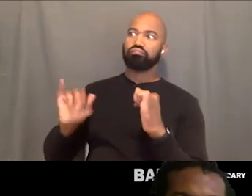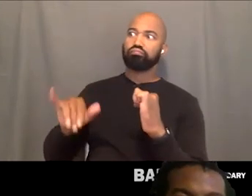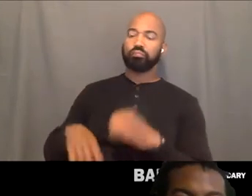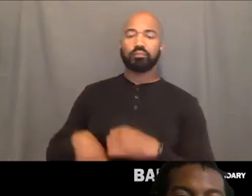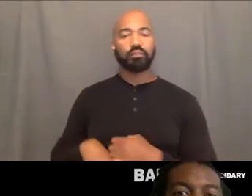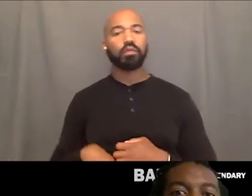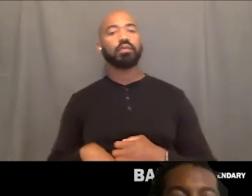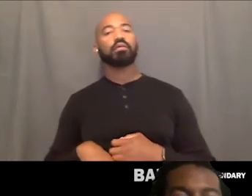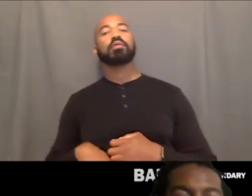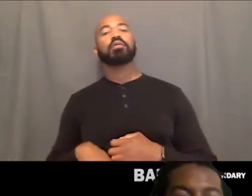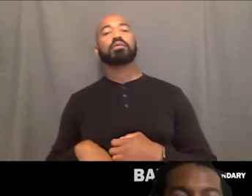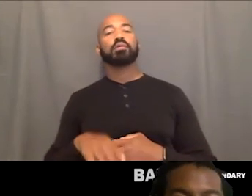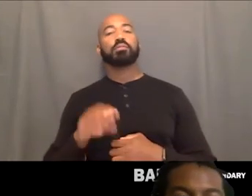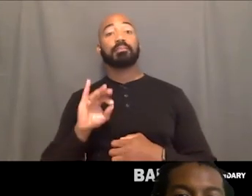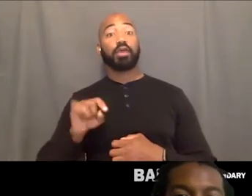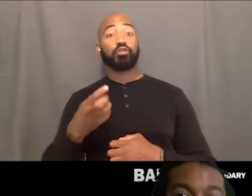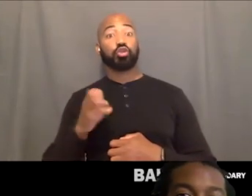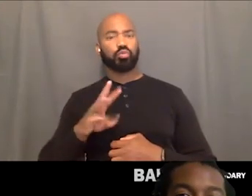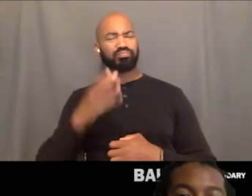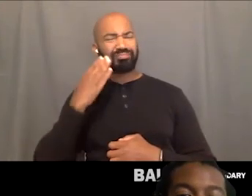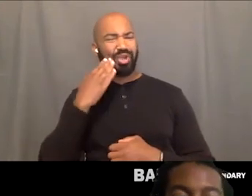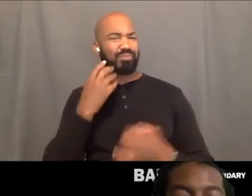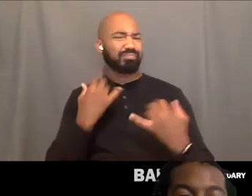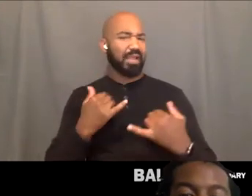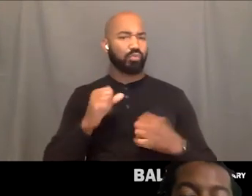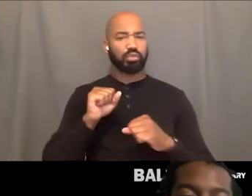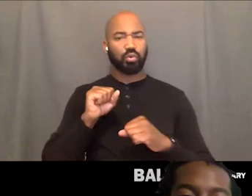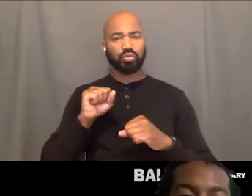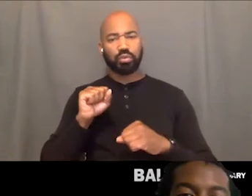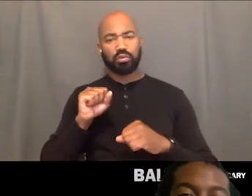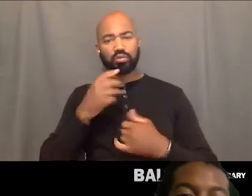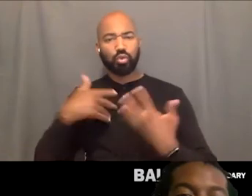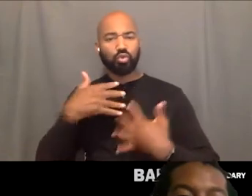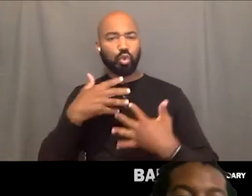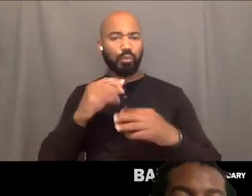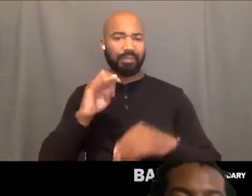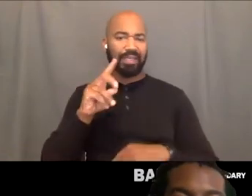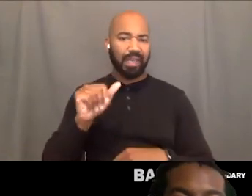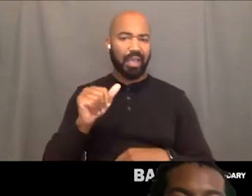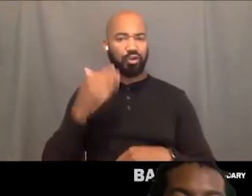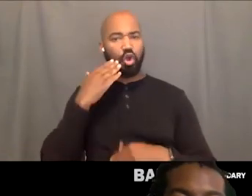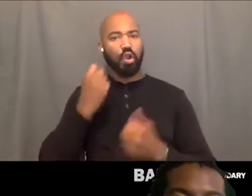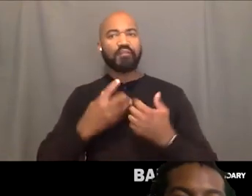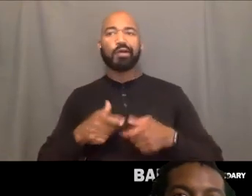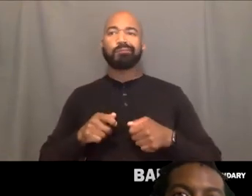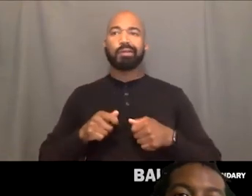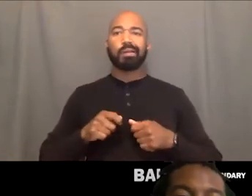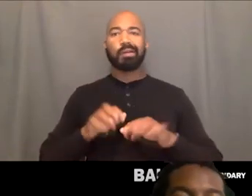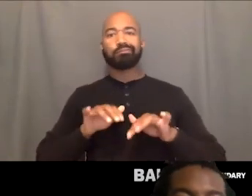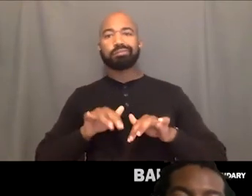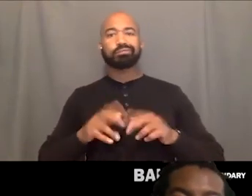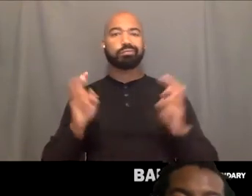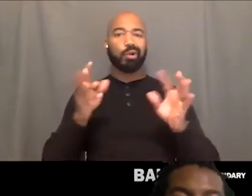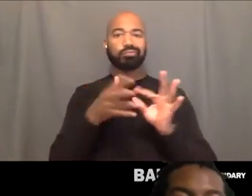like as people post and like Facebook pulls in like what you like, like... So outside of the cyber world,